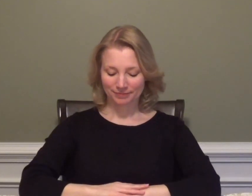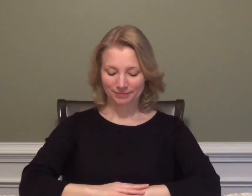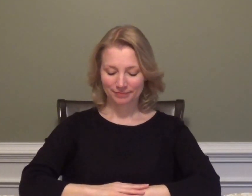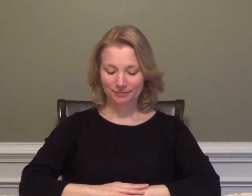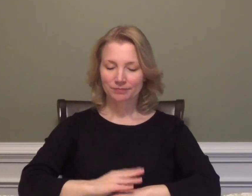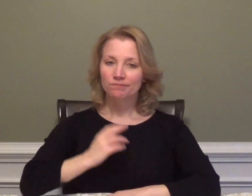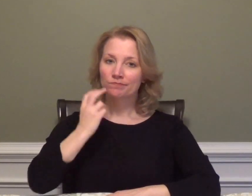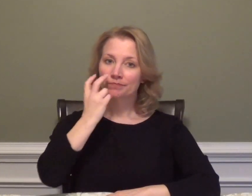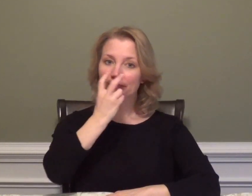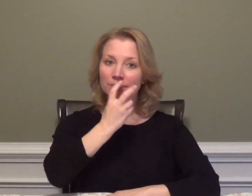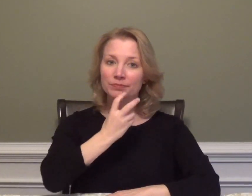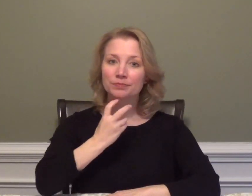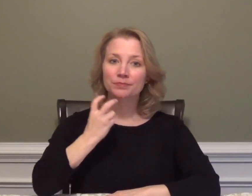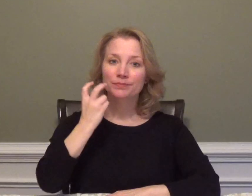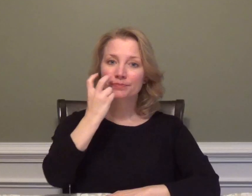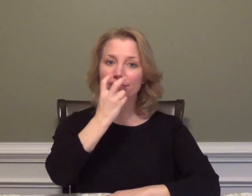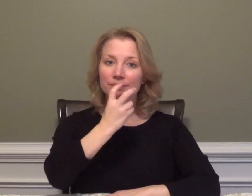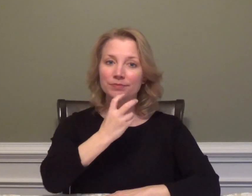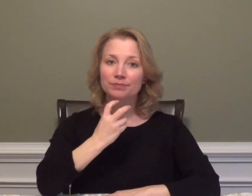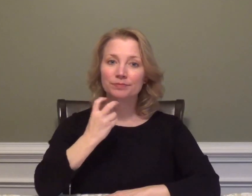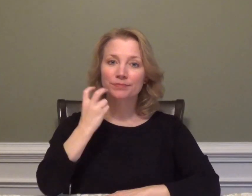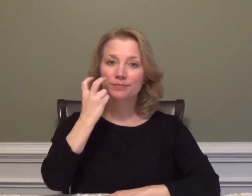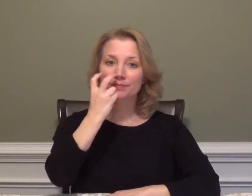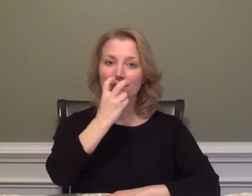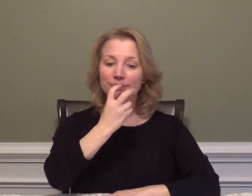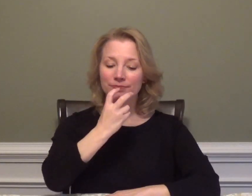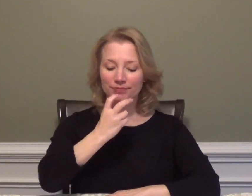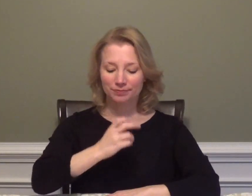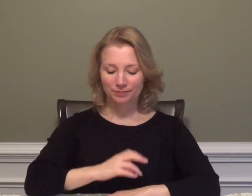ORAL EDUCATION / ORALISM